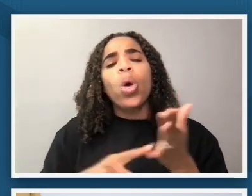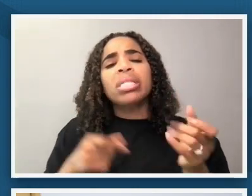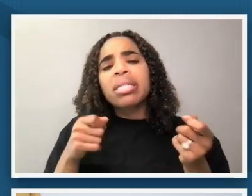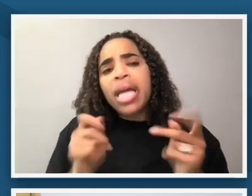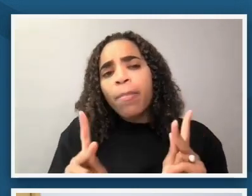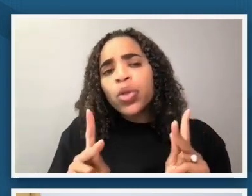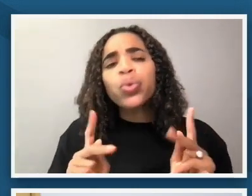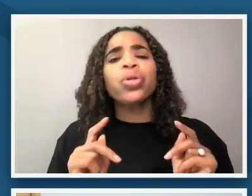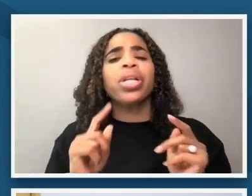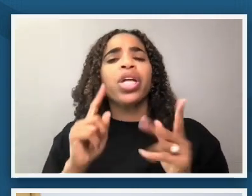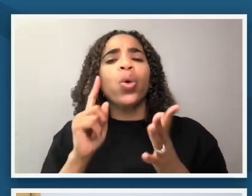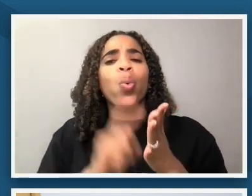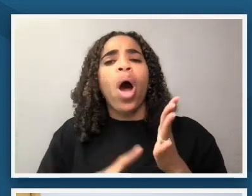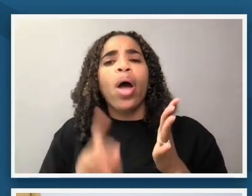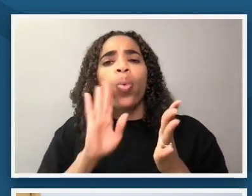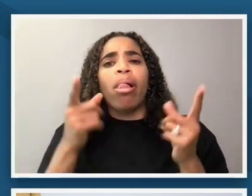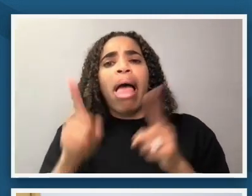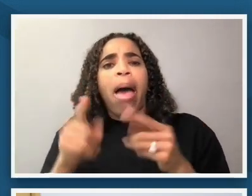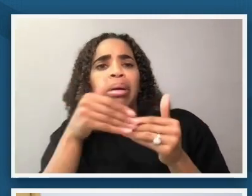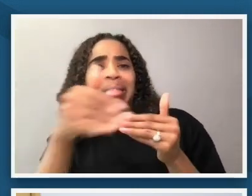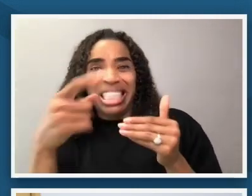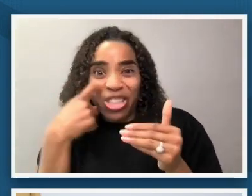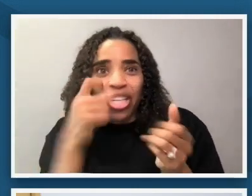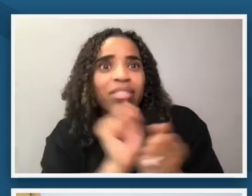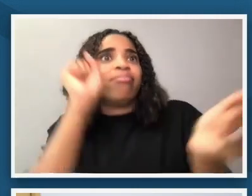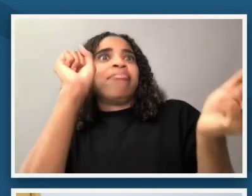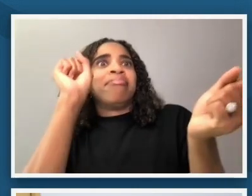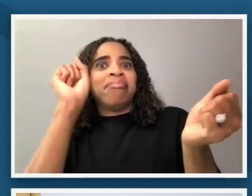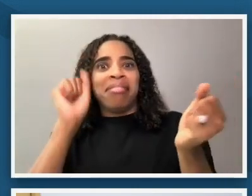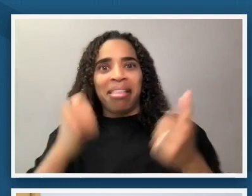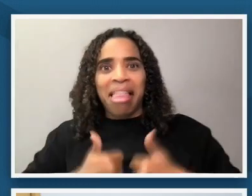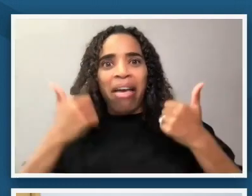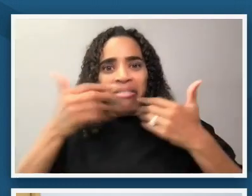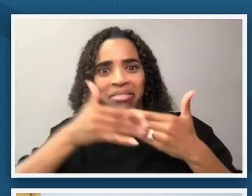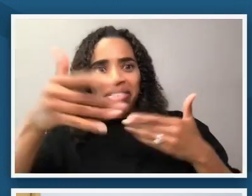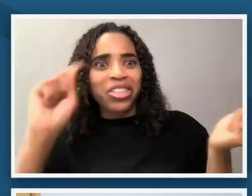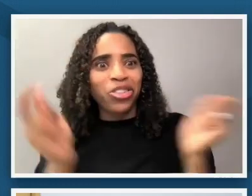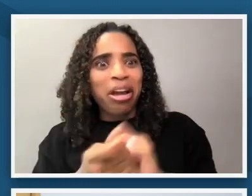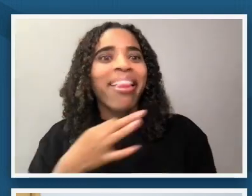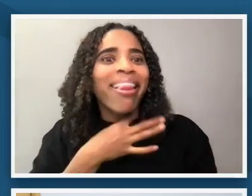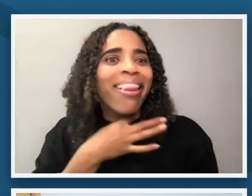at this time period next slide please